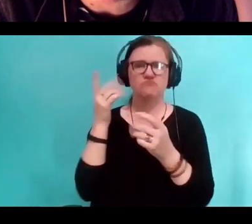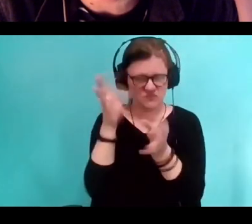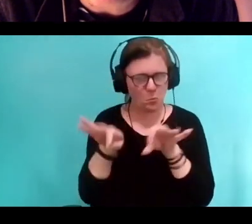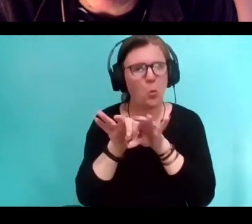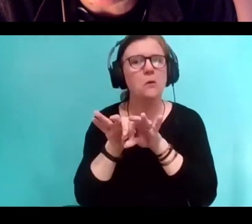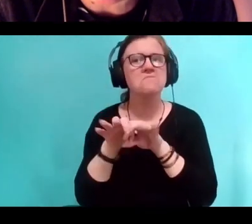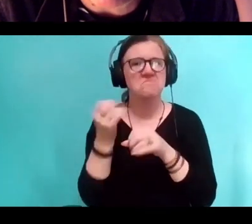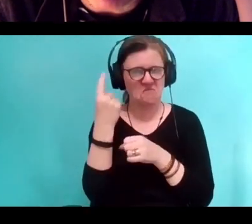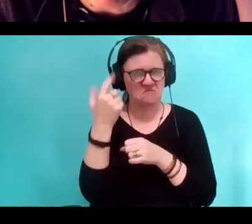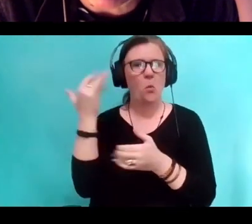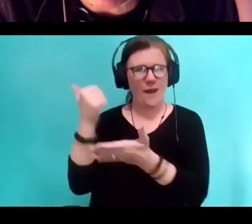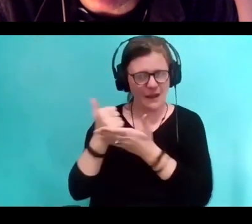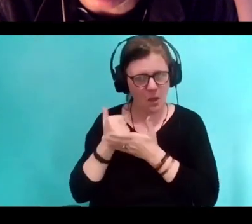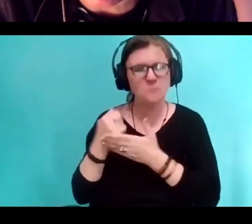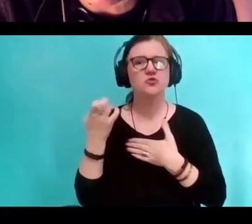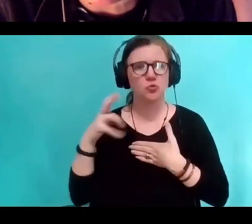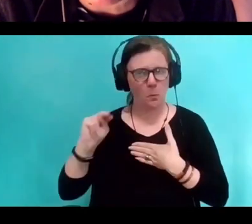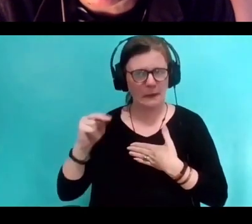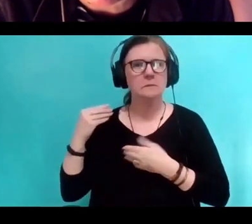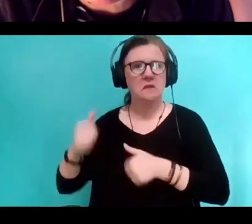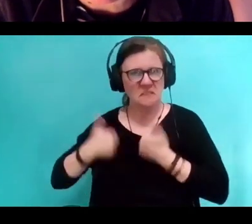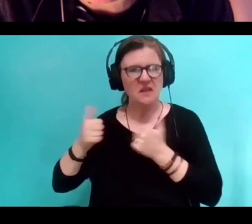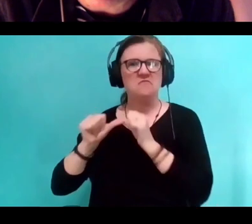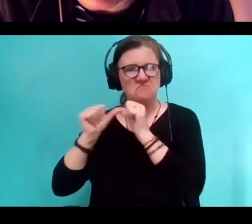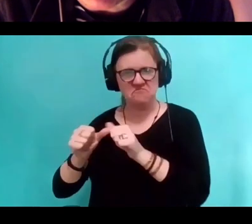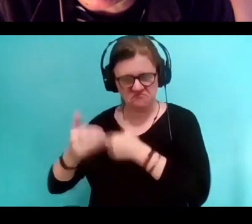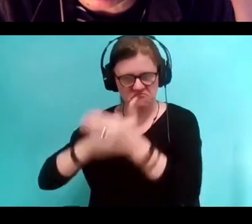You can try stuff out without actually doing it.